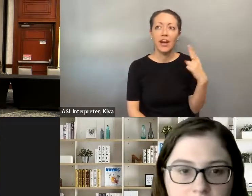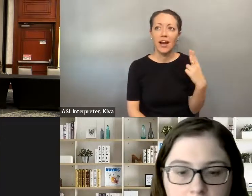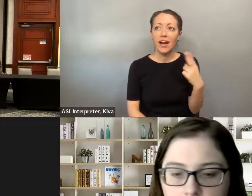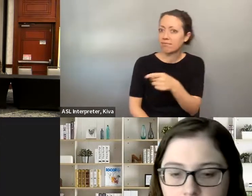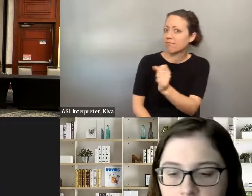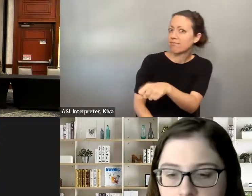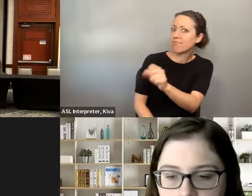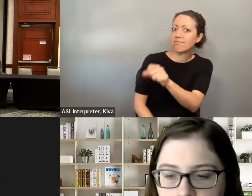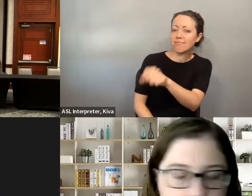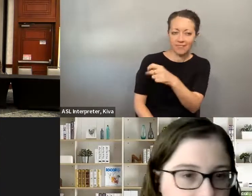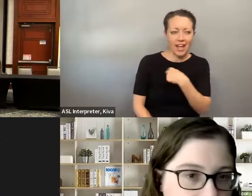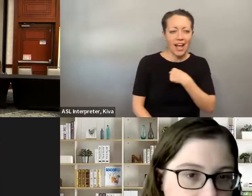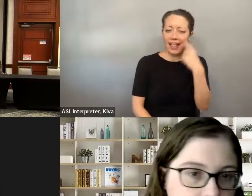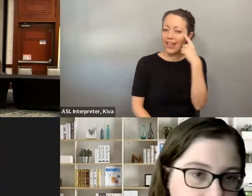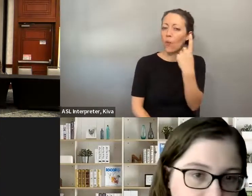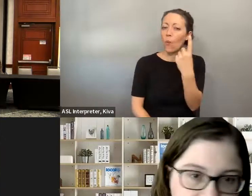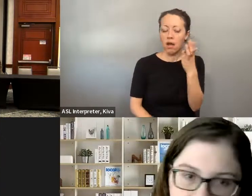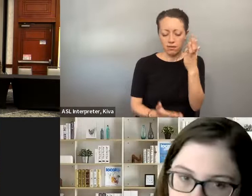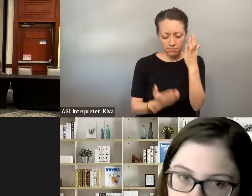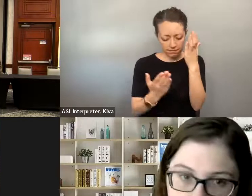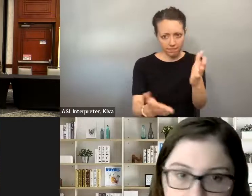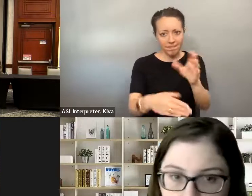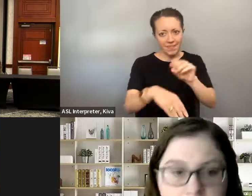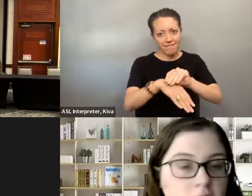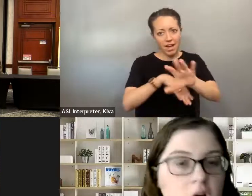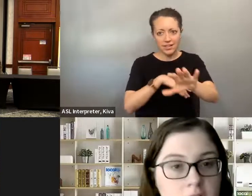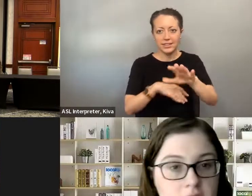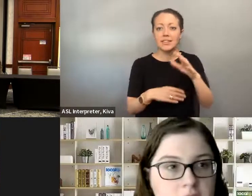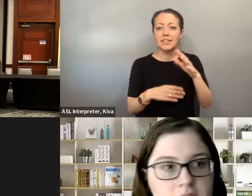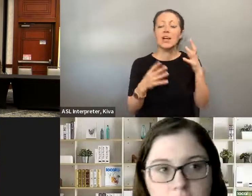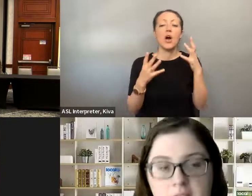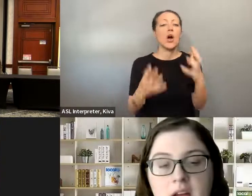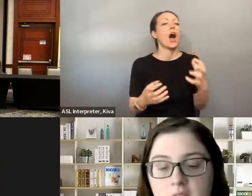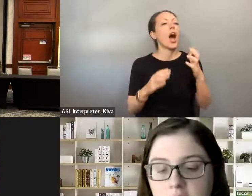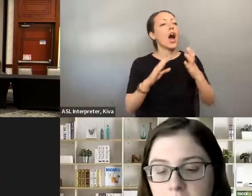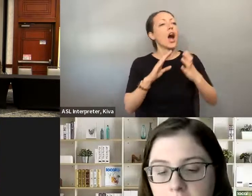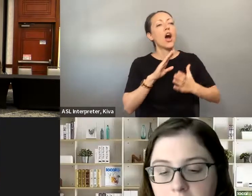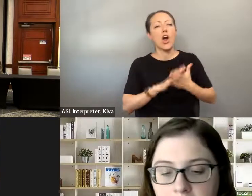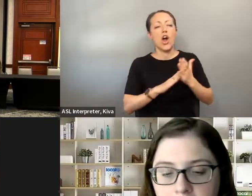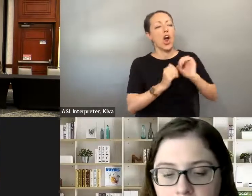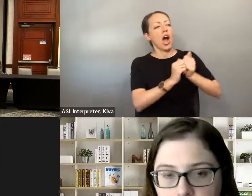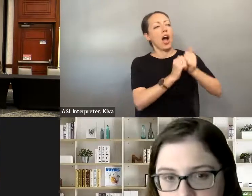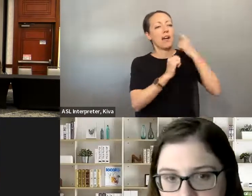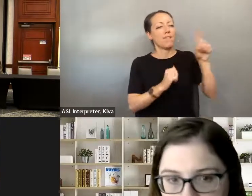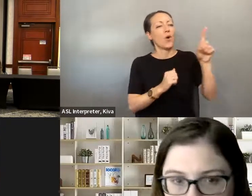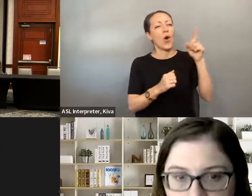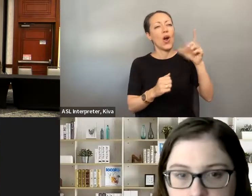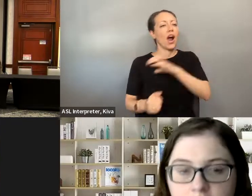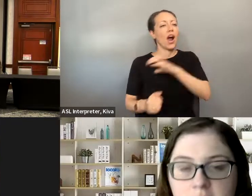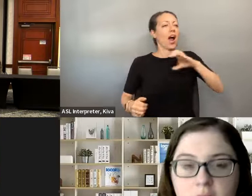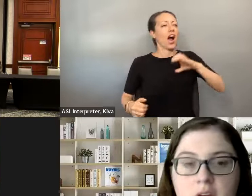» Yeah, and echoing everything everyone else has said. I think that the common theme